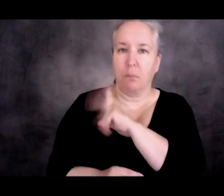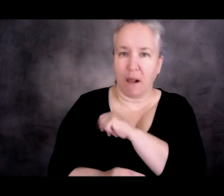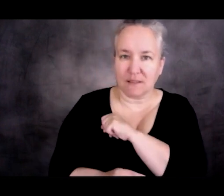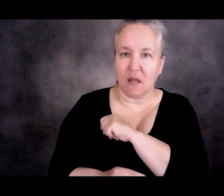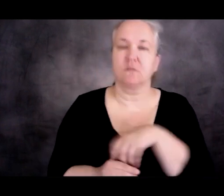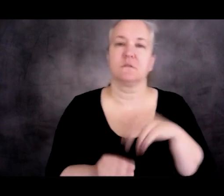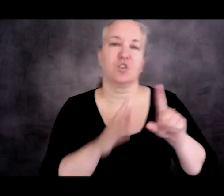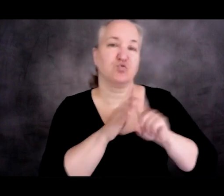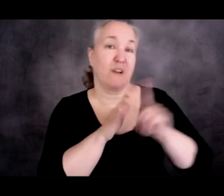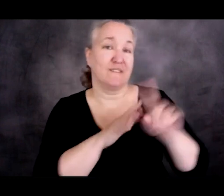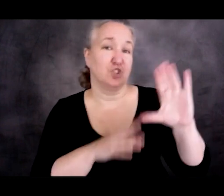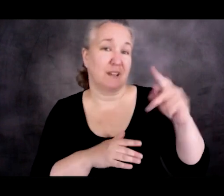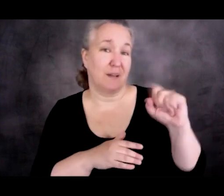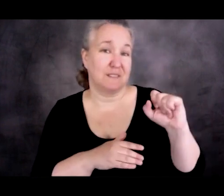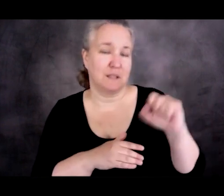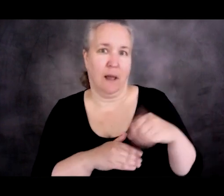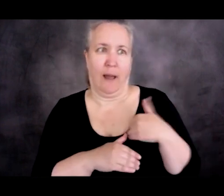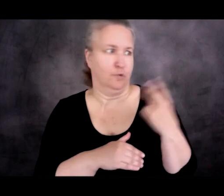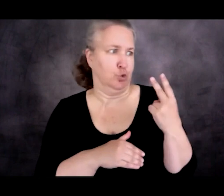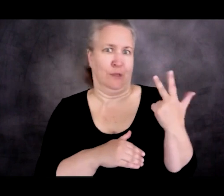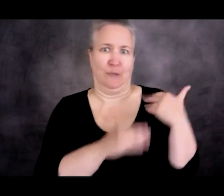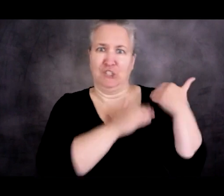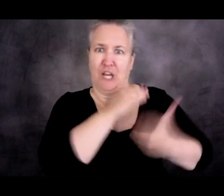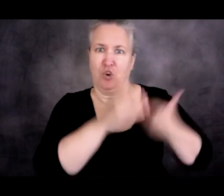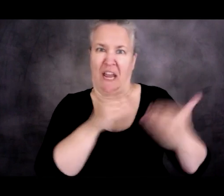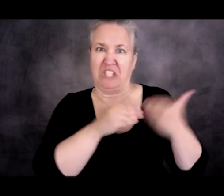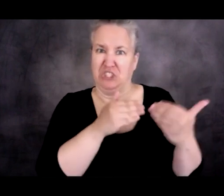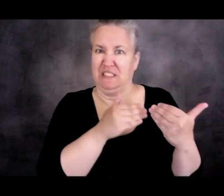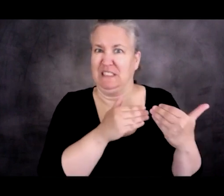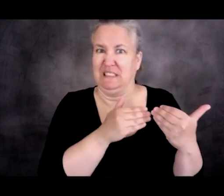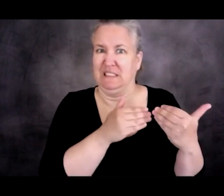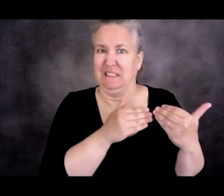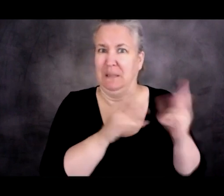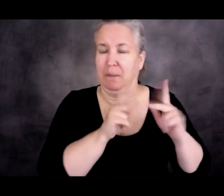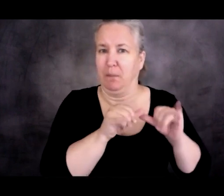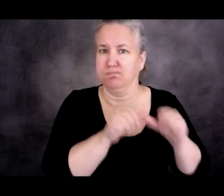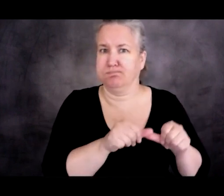are now two or three generations old,